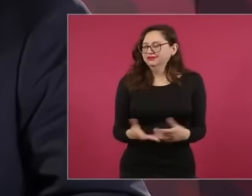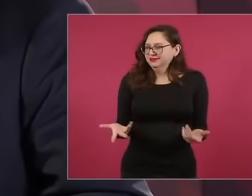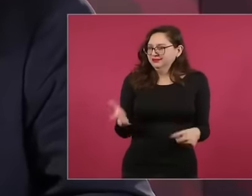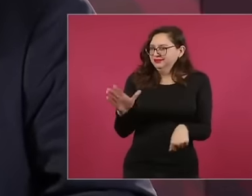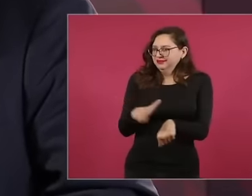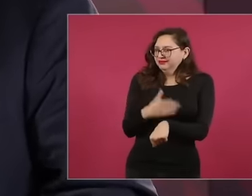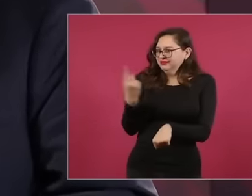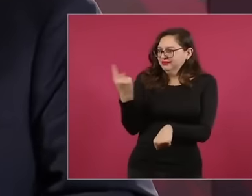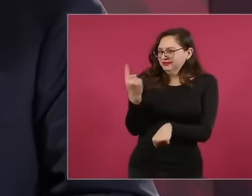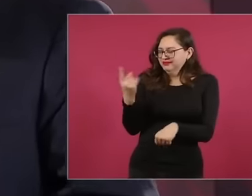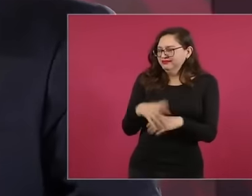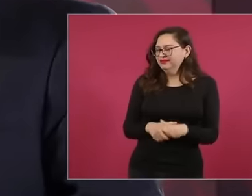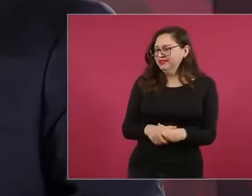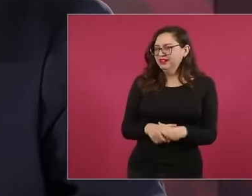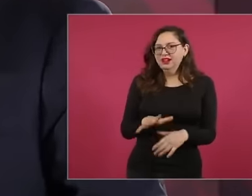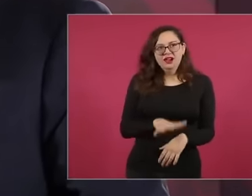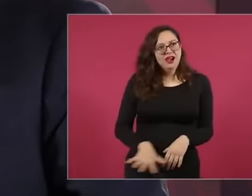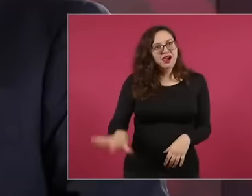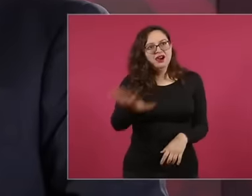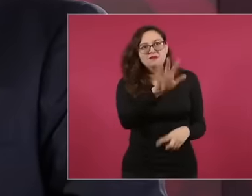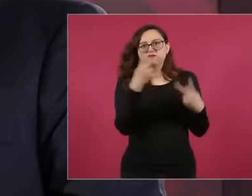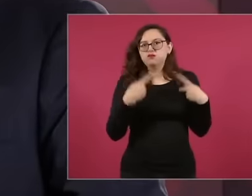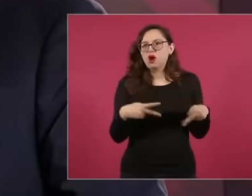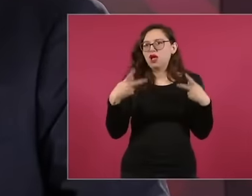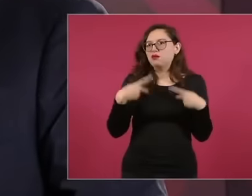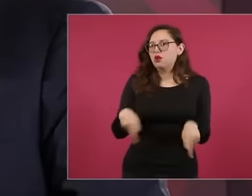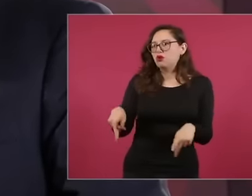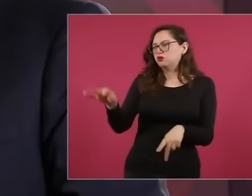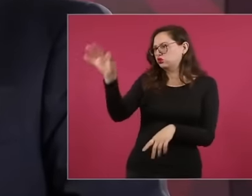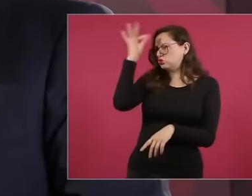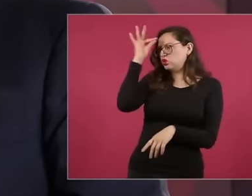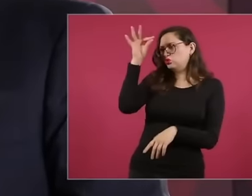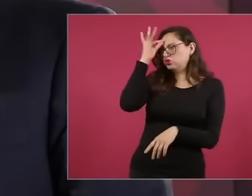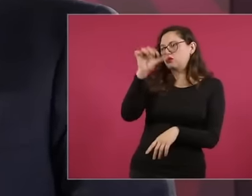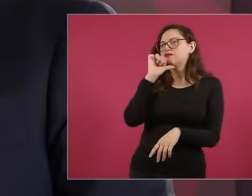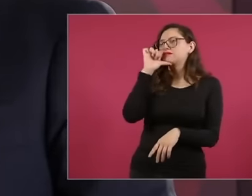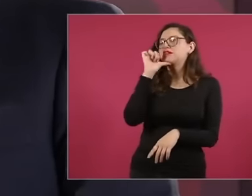people are not stupid how stupid is the one who thinks that the people are stupid